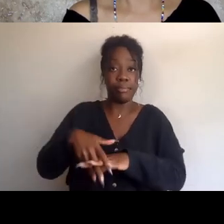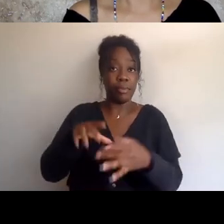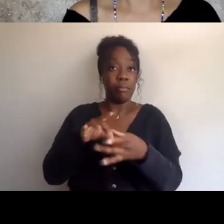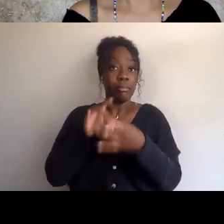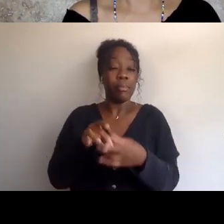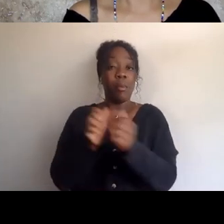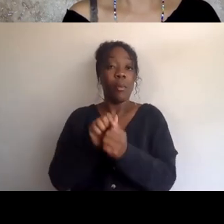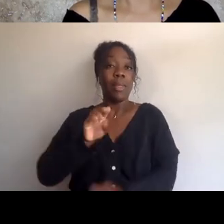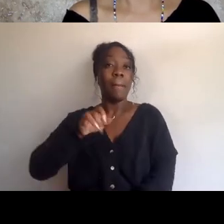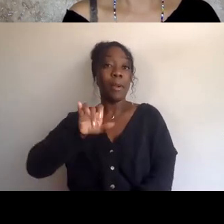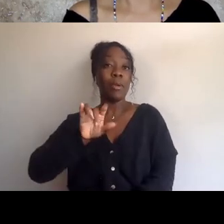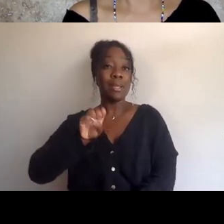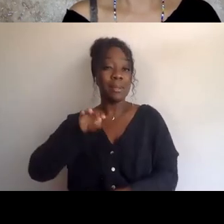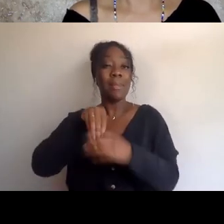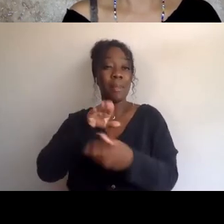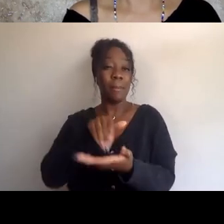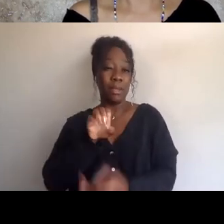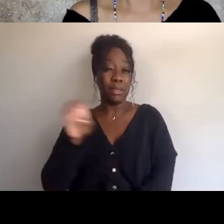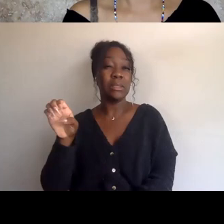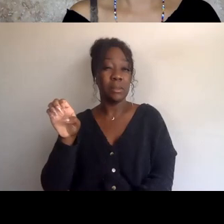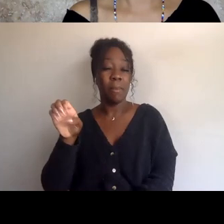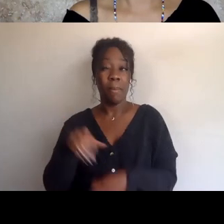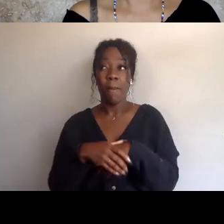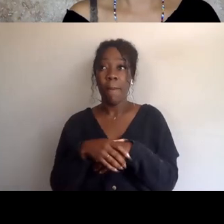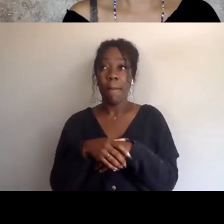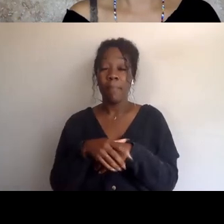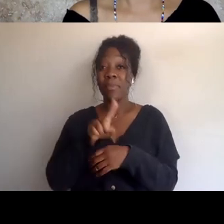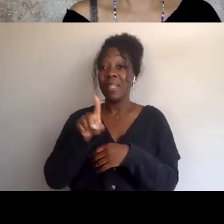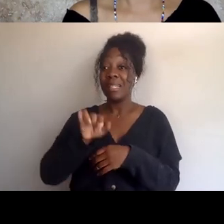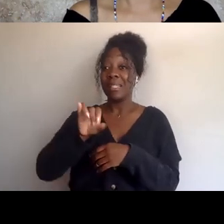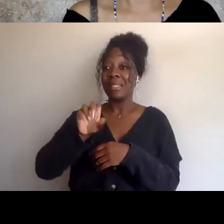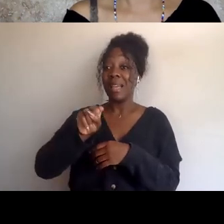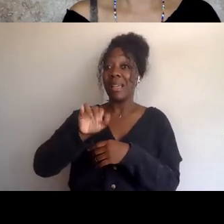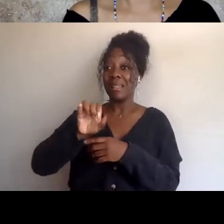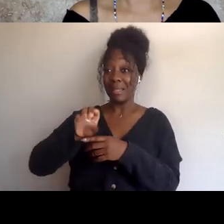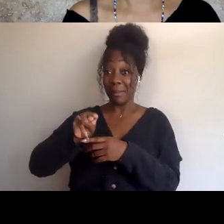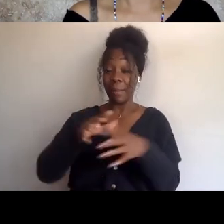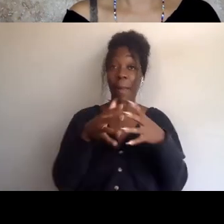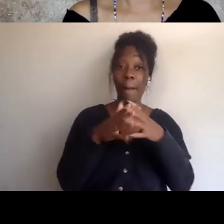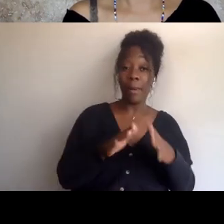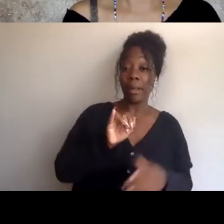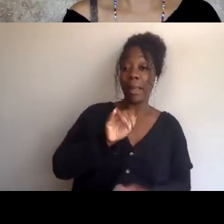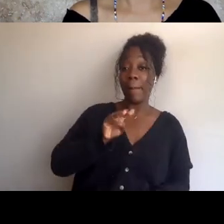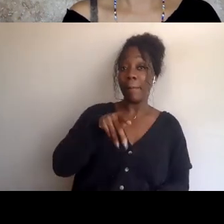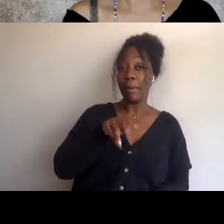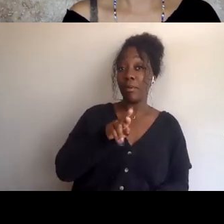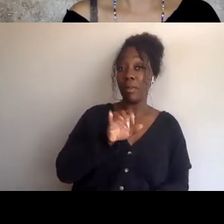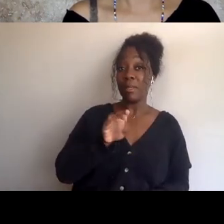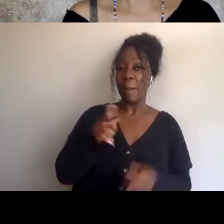It carries out the interest of American imperialism as a matter of fact, Zionism and American imperialism is like this. If our was tax dollars would stop giving money to Israel,